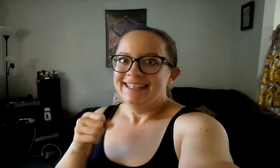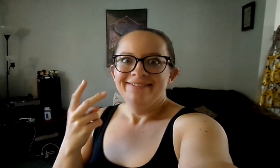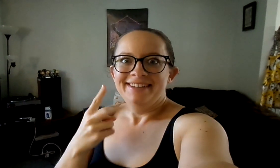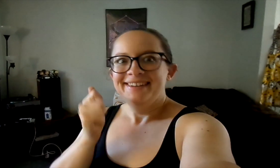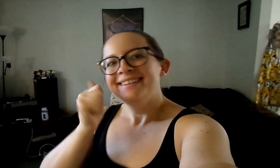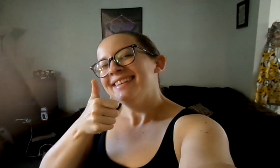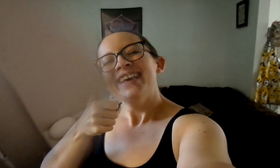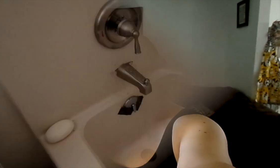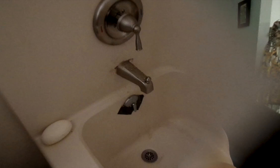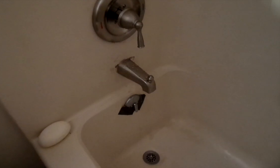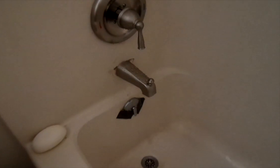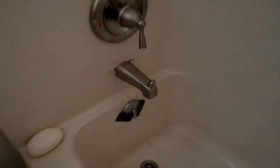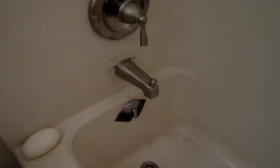I don't know if he can figure it out.